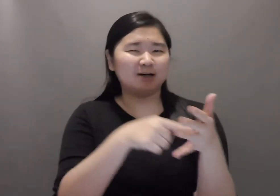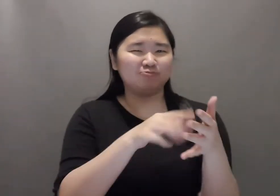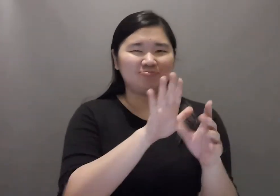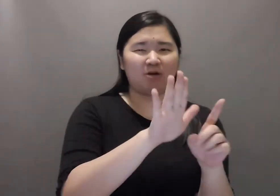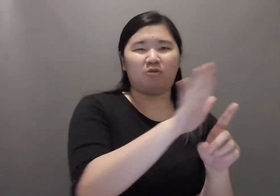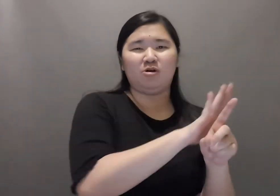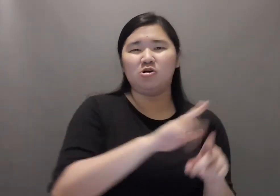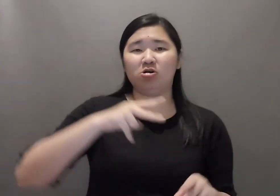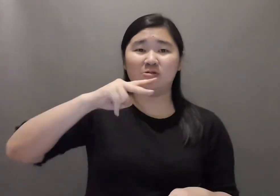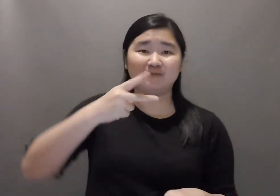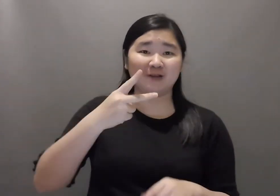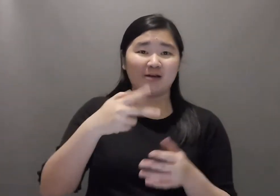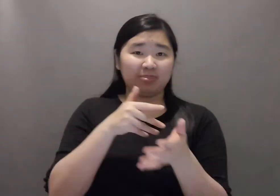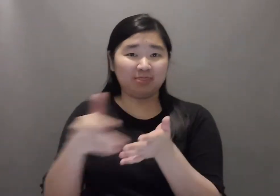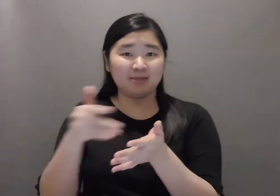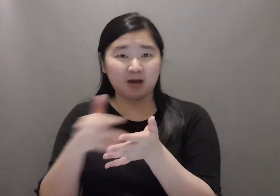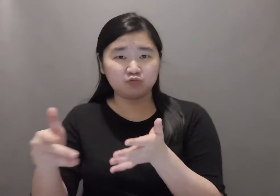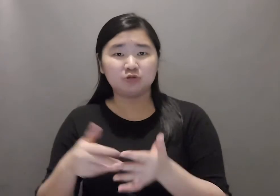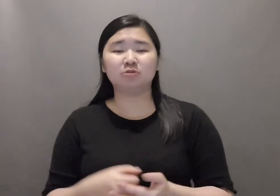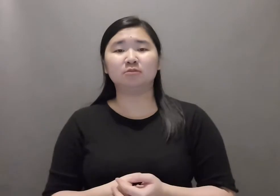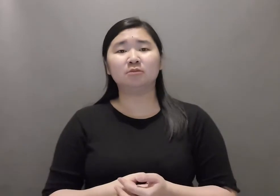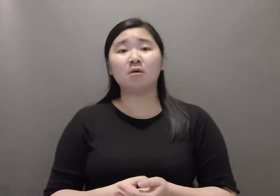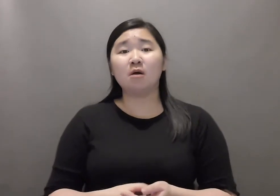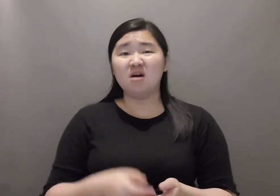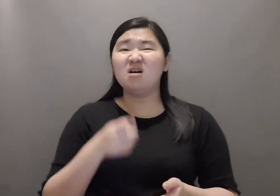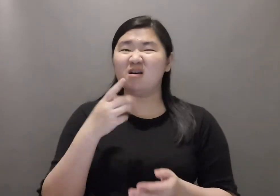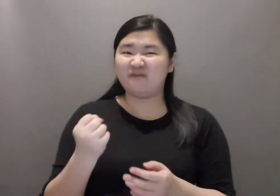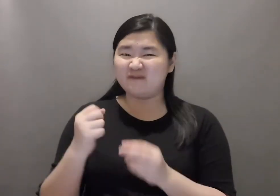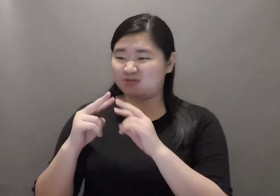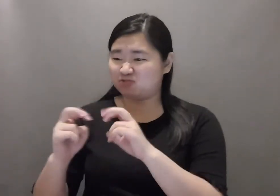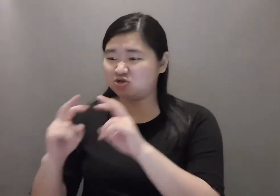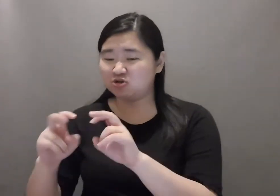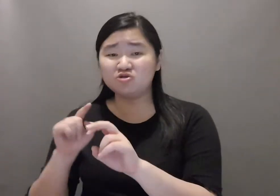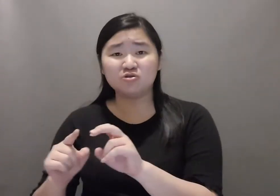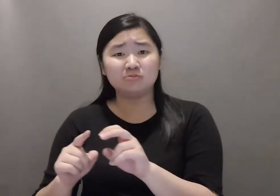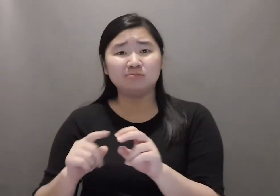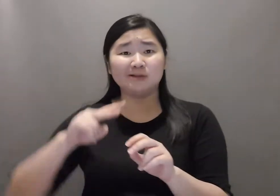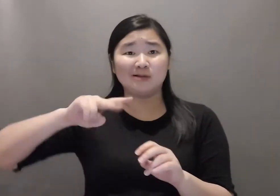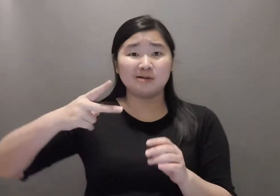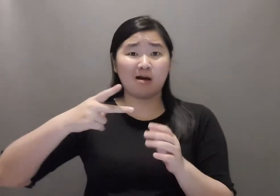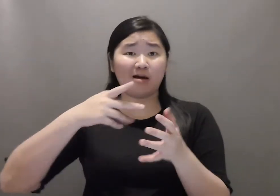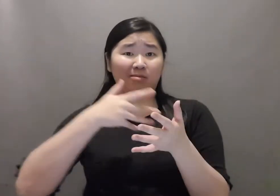Research has shown second-language learners have language delays and make